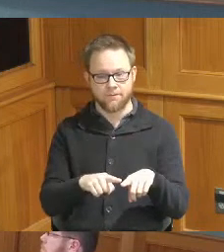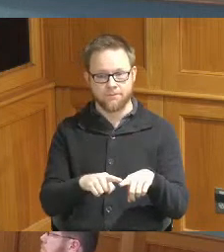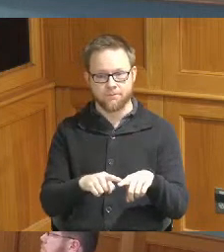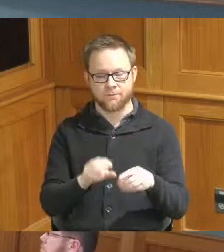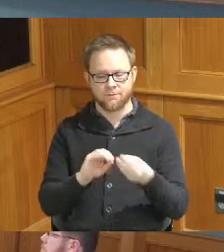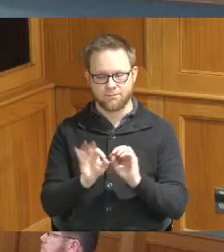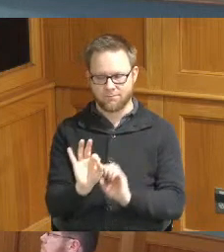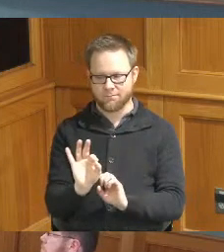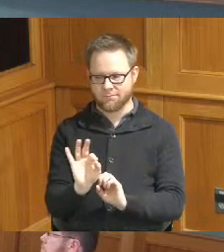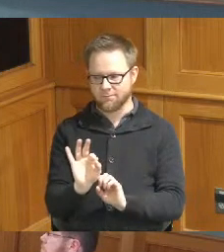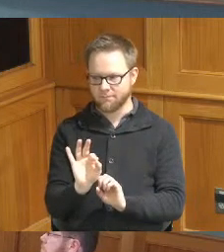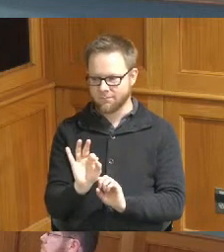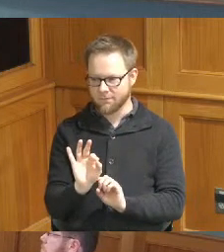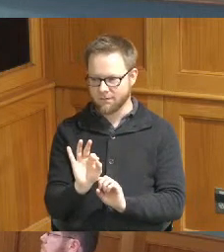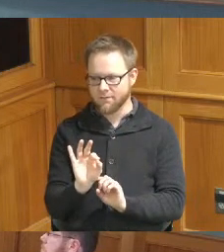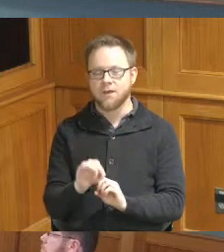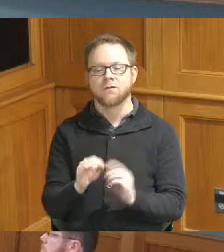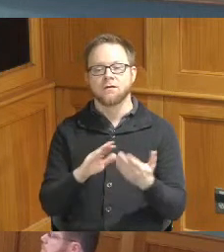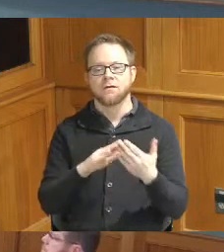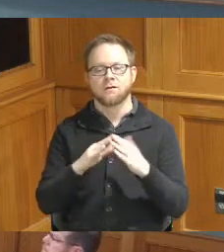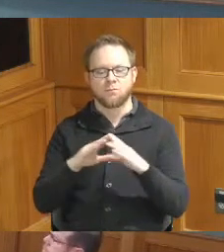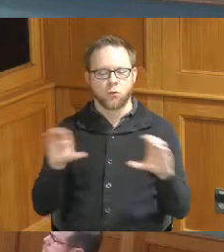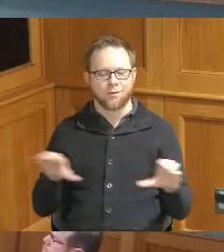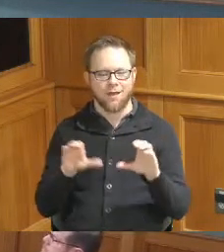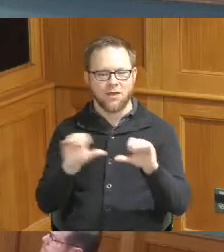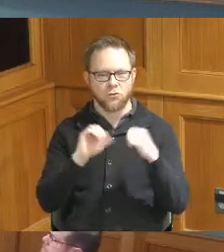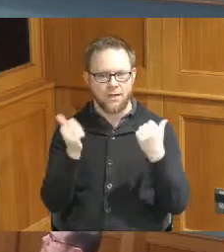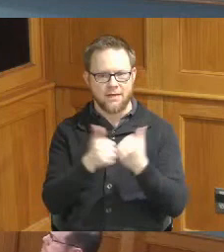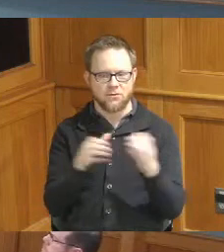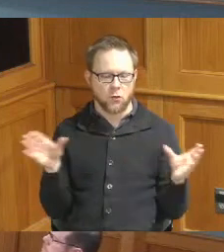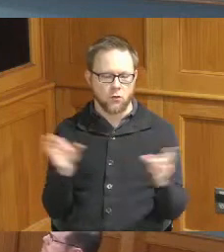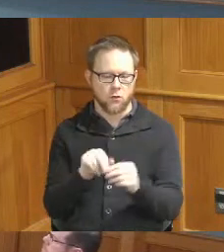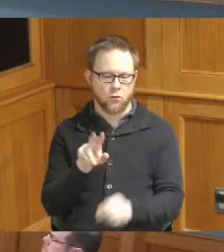nine which is an agreement with the Community Action Agency in the amount of 225,000